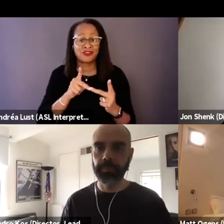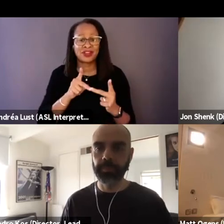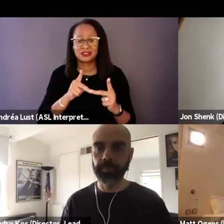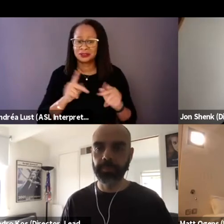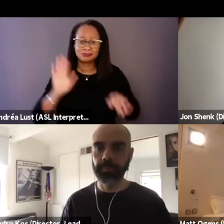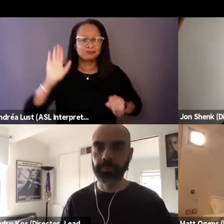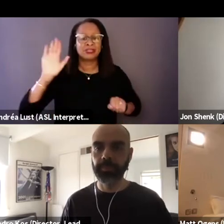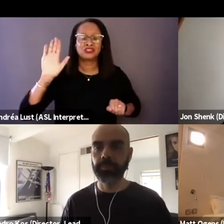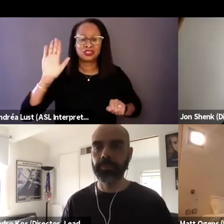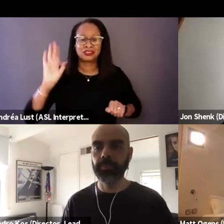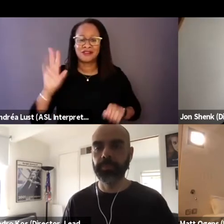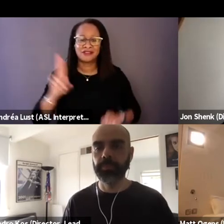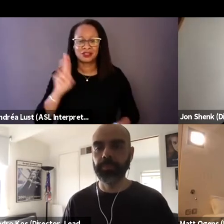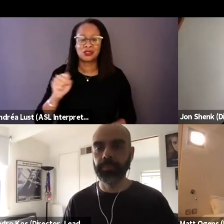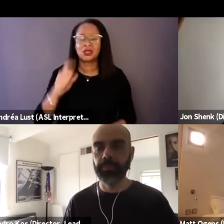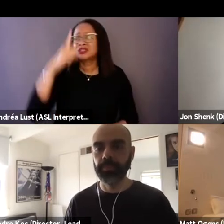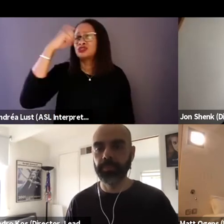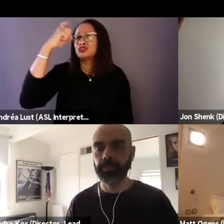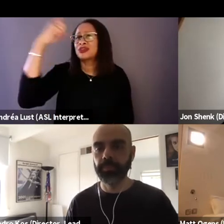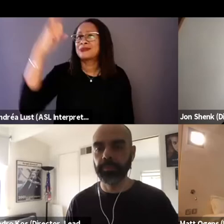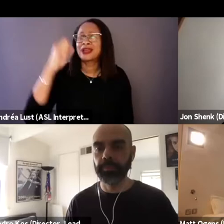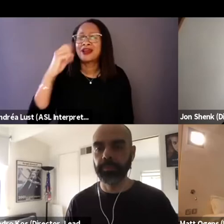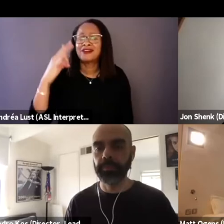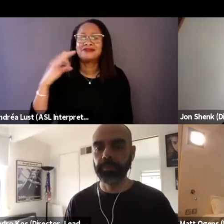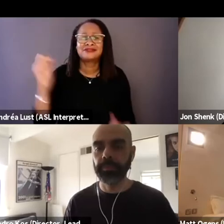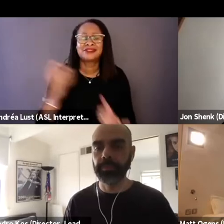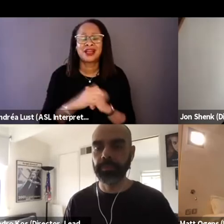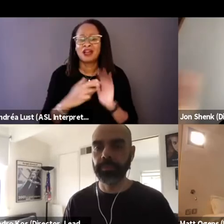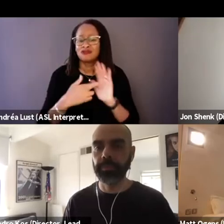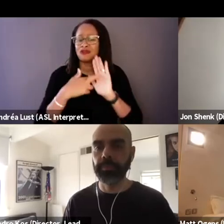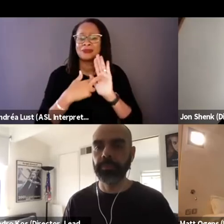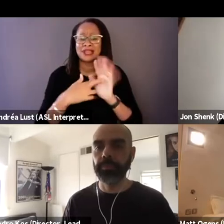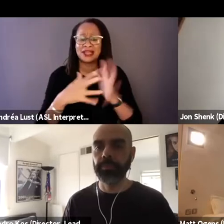that dreaming of like, representing America